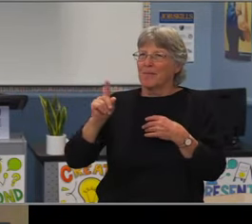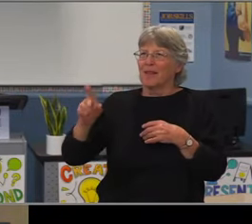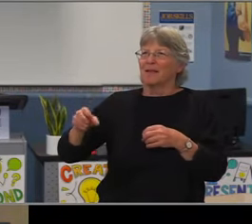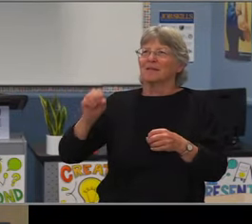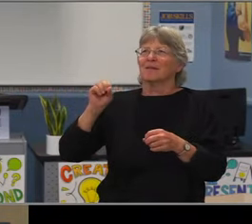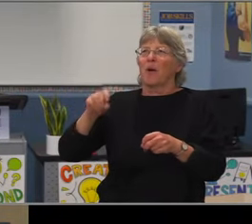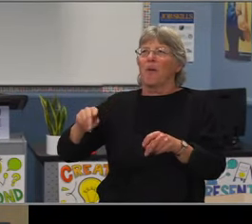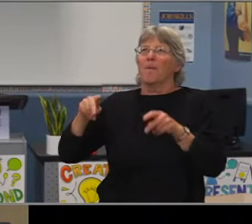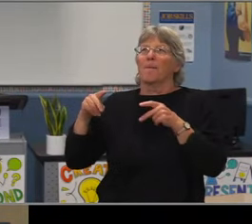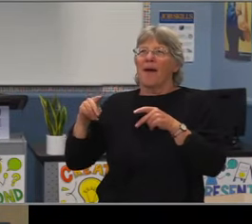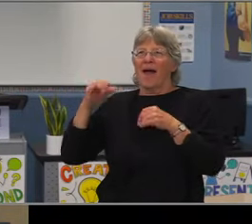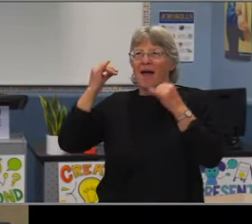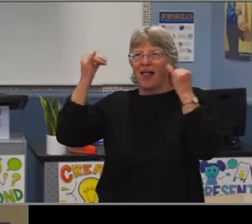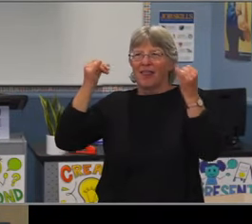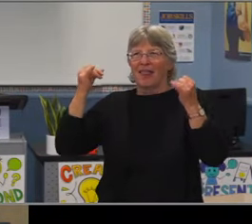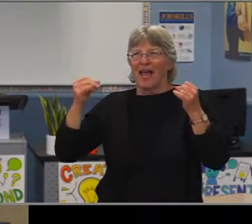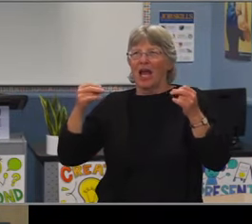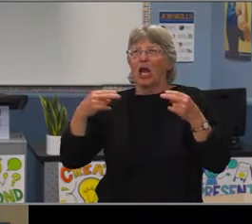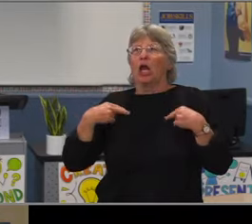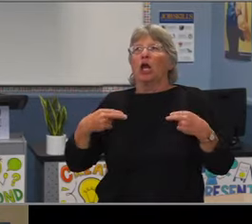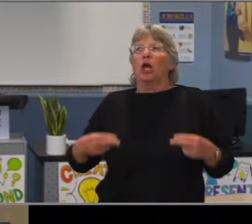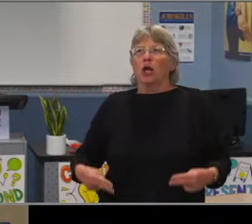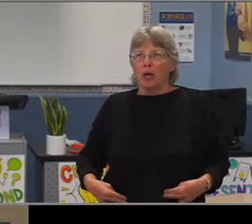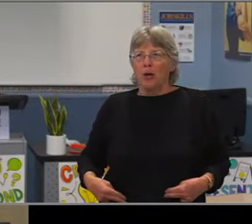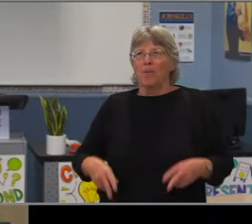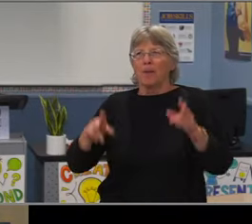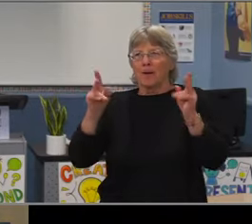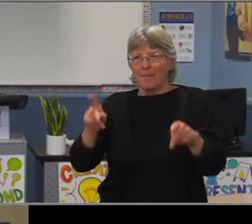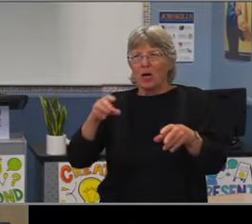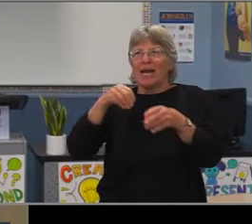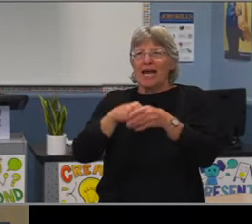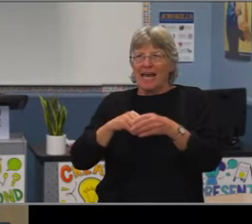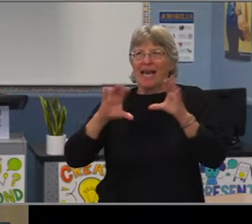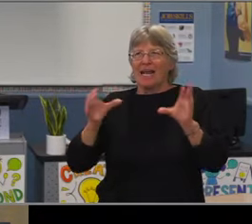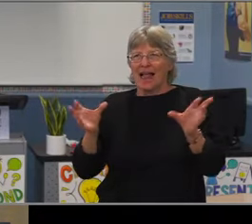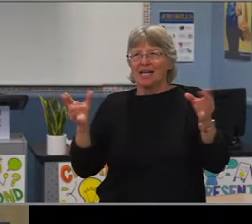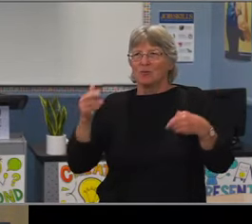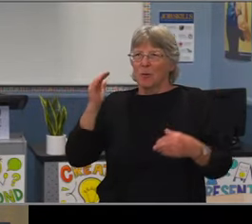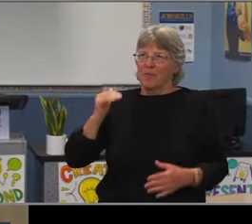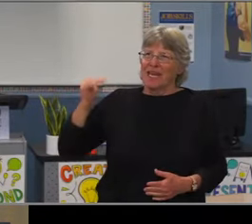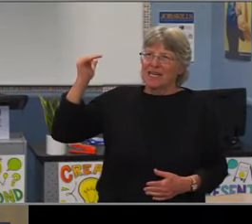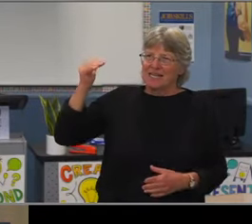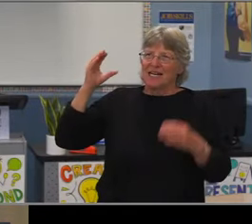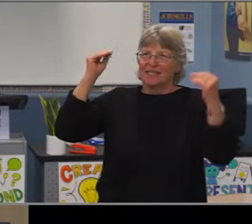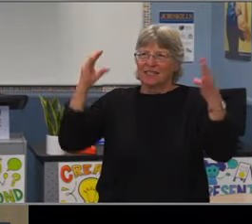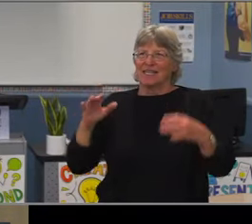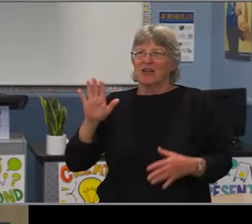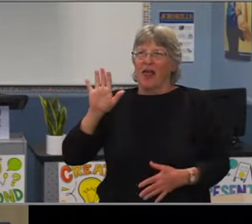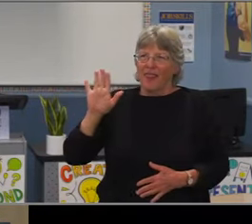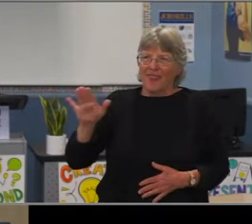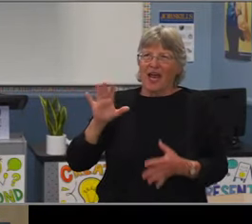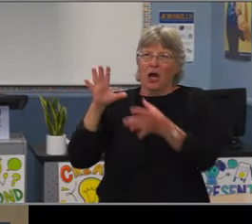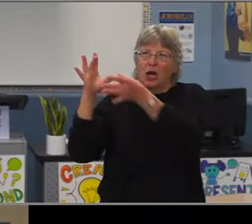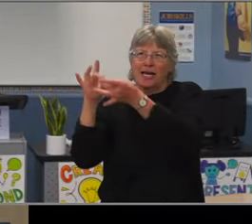The next slide shows the history of our K-8 schools. We have one school that was a K-8 school